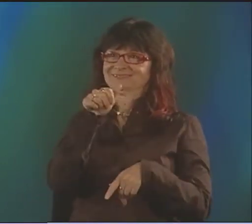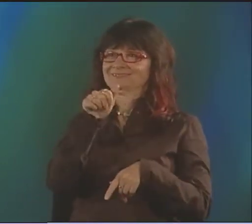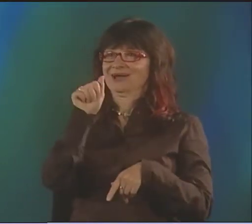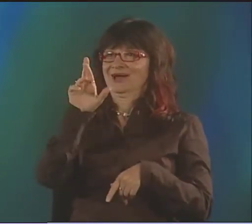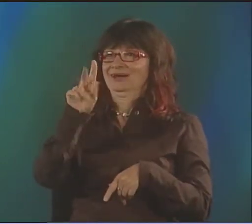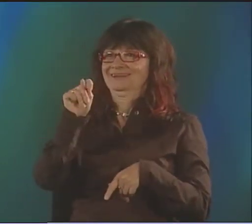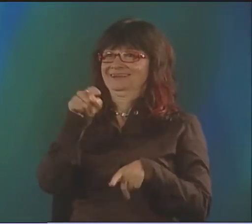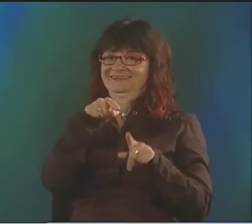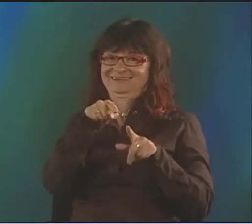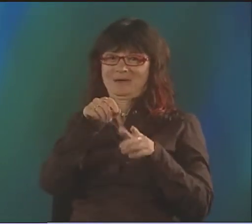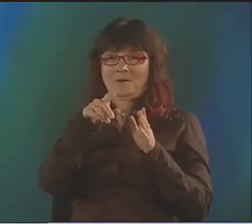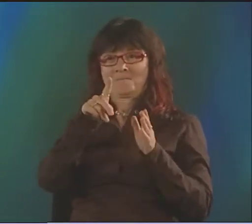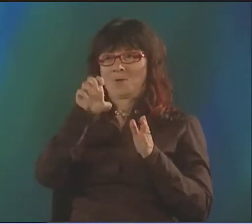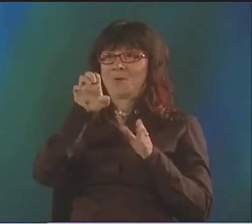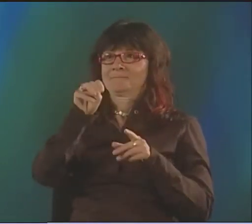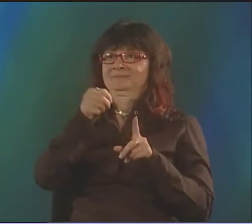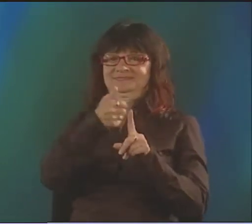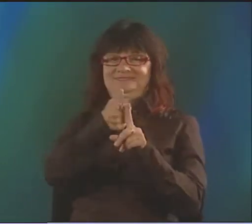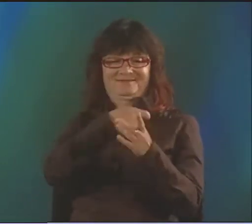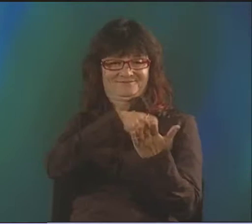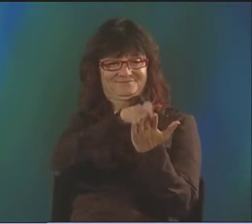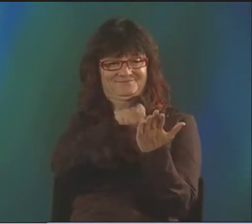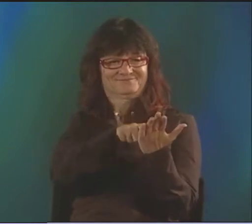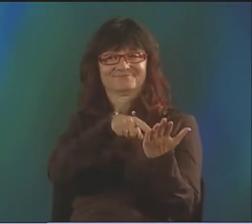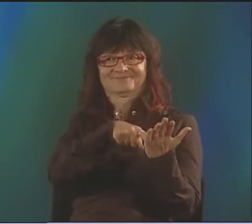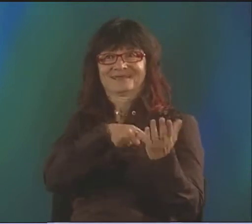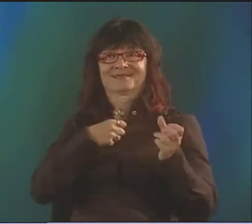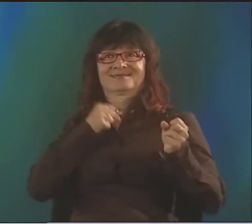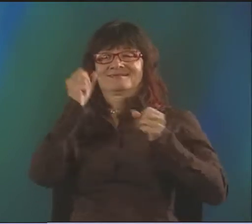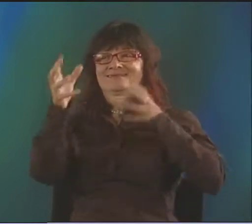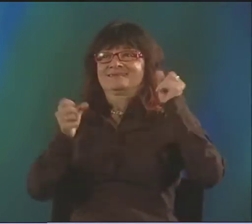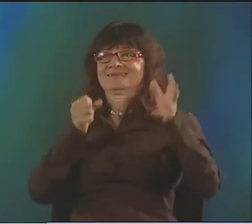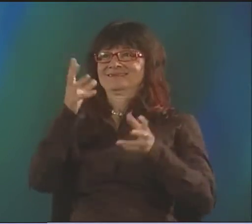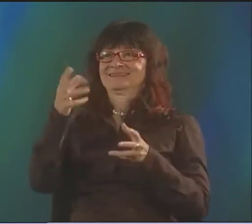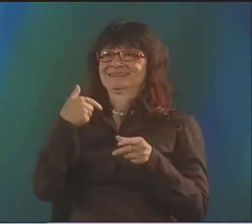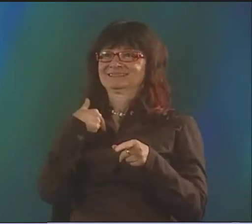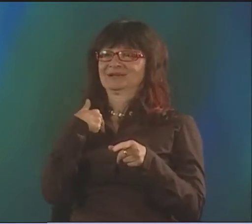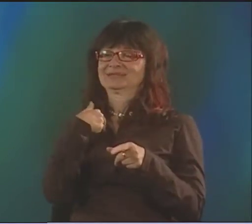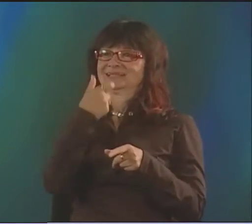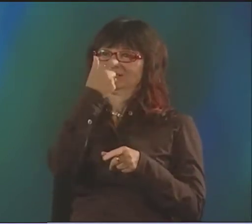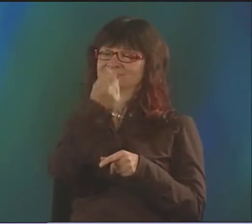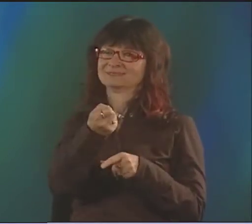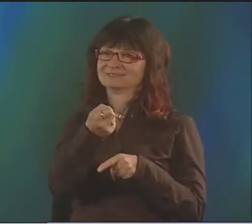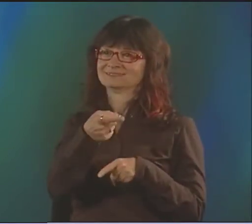BECAUSE THAT'S WHAT WAS INTERESTING TO ME AT THE TIME, THE ART OF THE POEM ITSELF, HOW TO STRUCTURE IT, HOW TO SIGN IT.